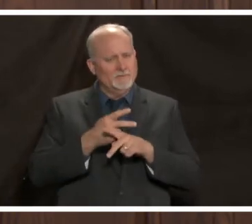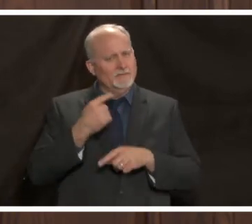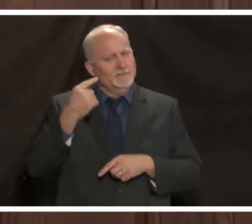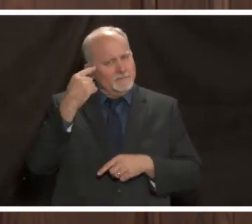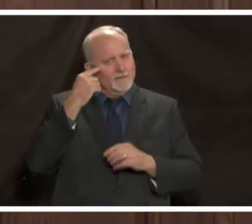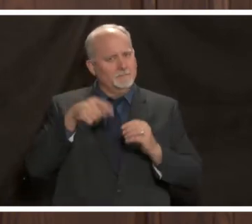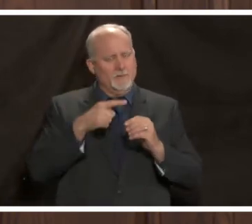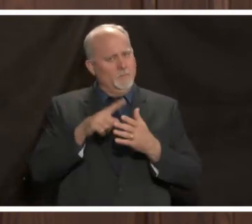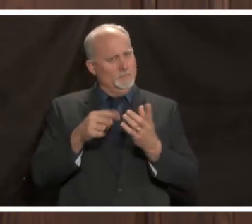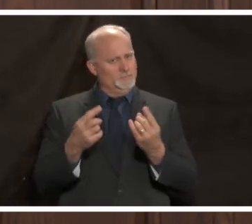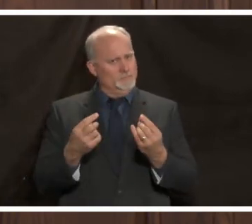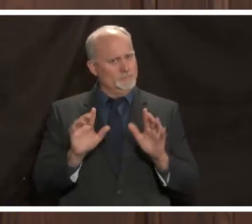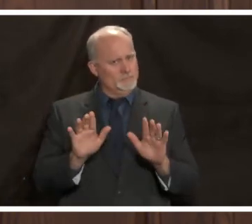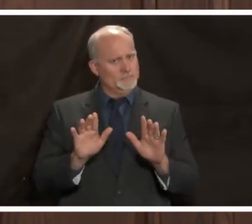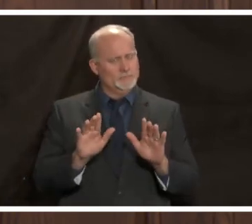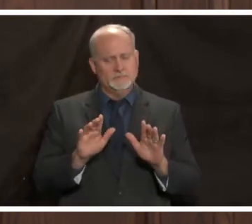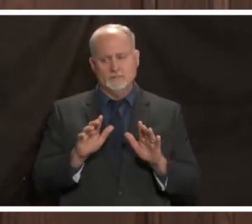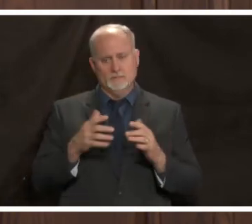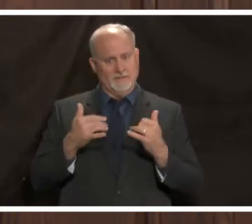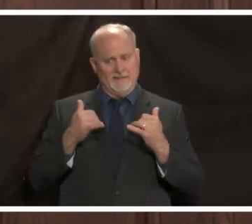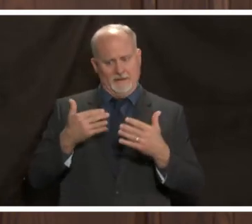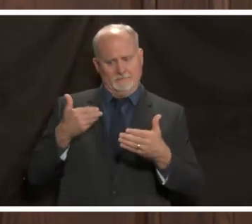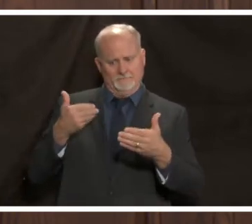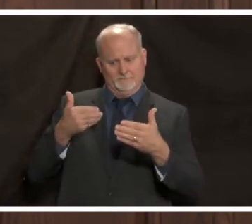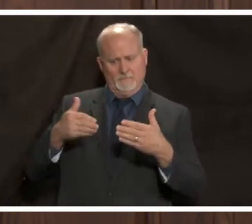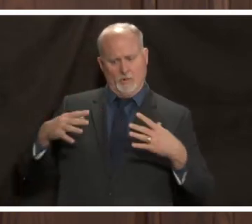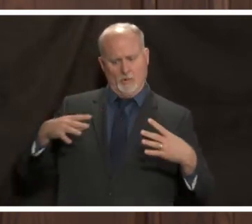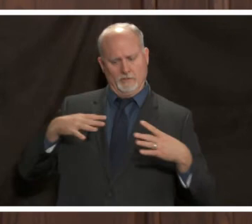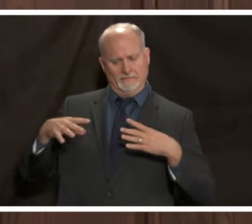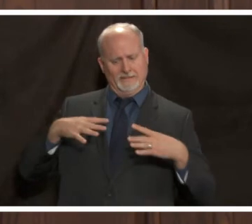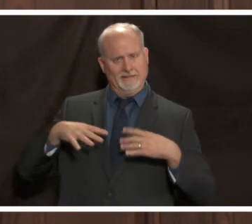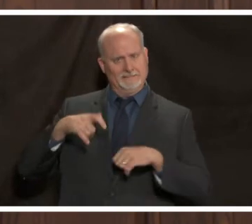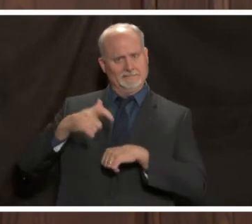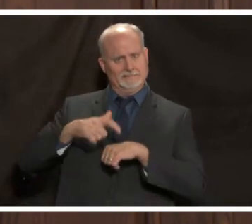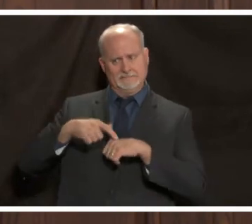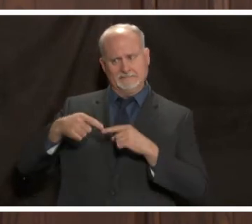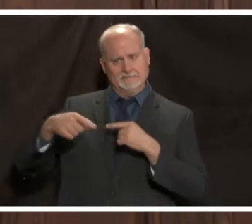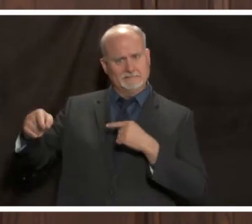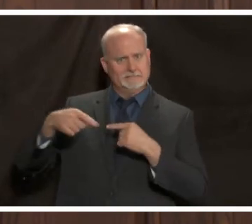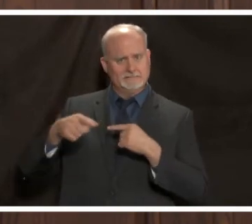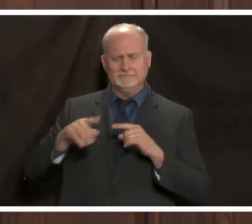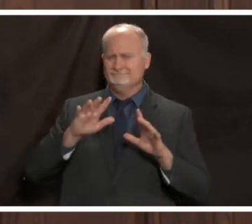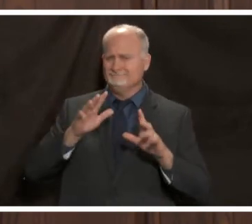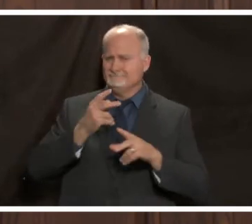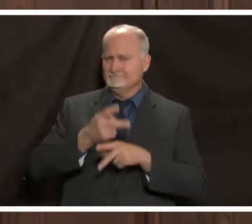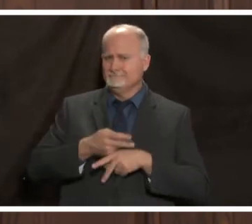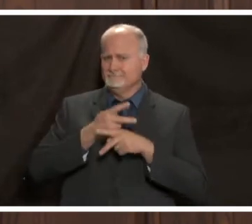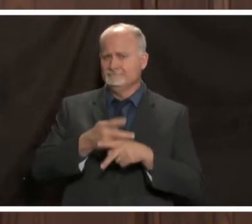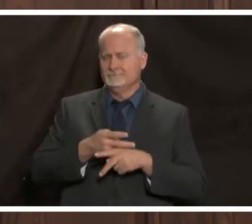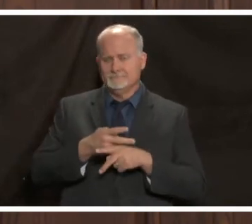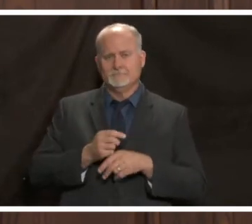what you do as we are entering this this holiday season i think uh you know there's outdoors